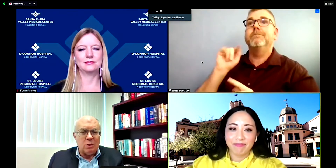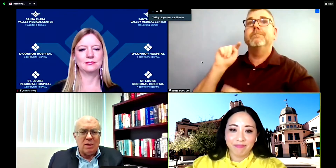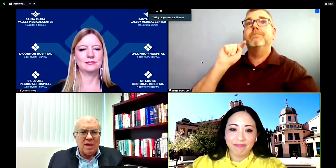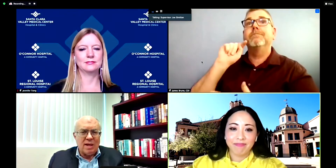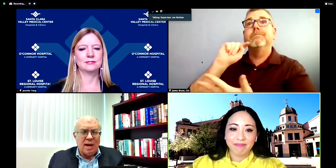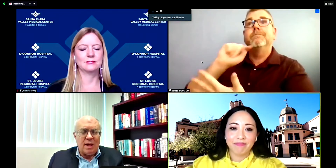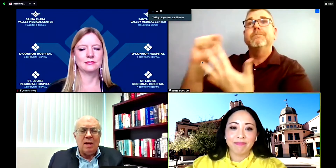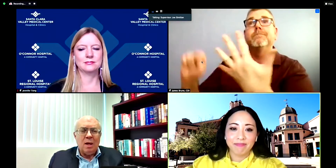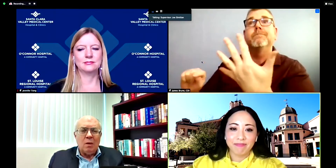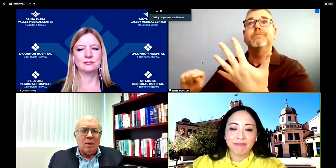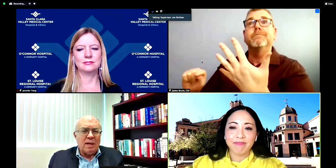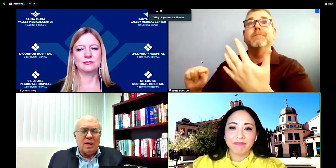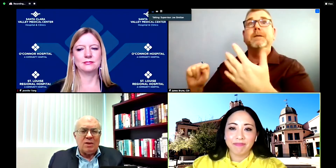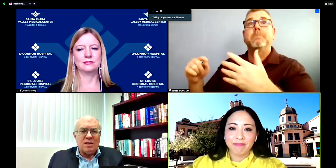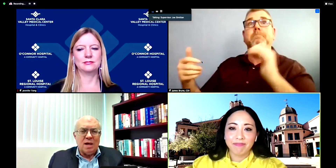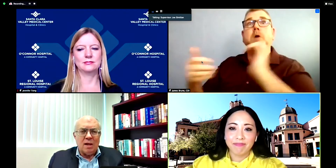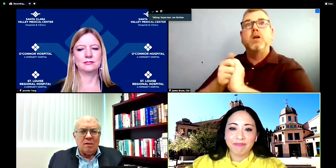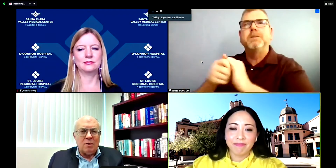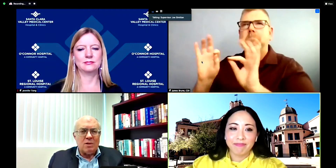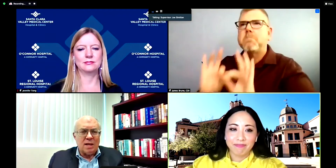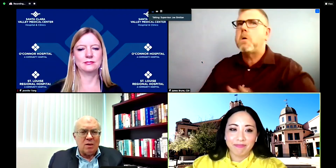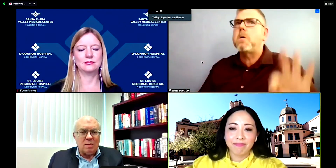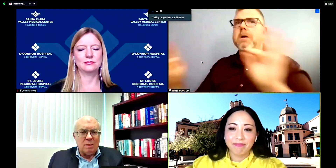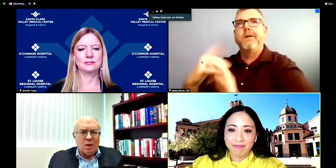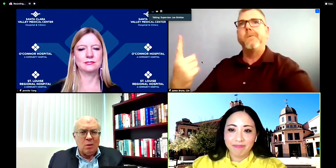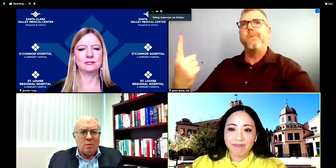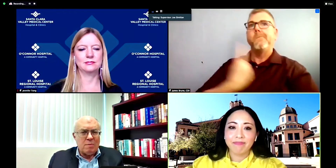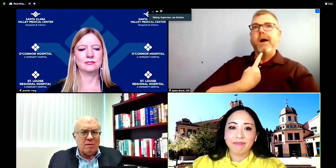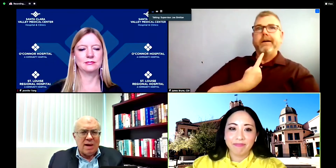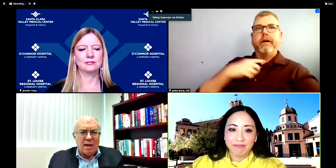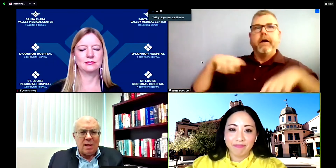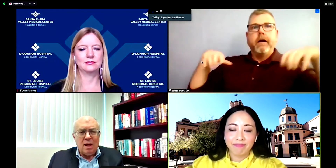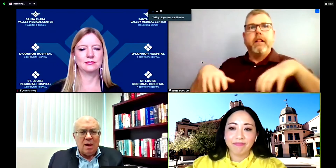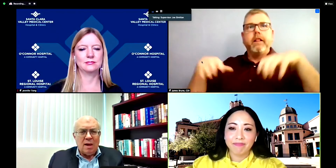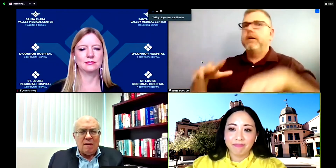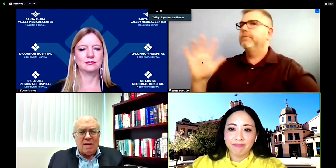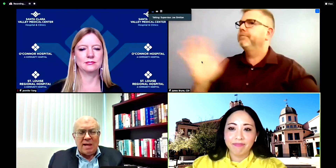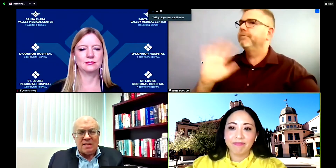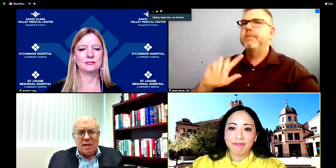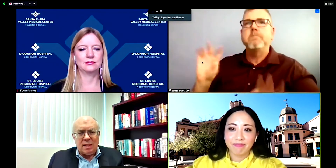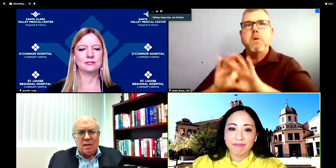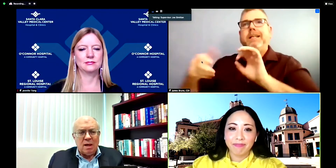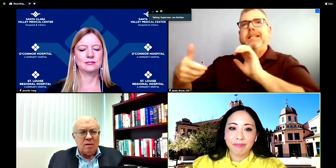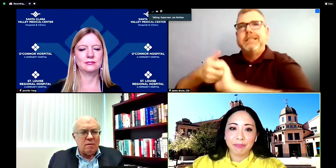do what they can, we can get this done. The folks at El Camino will be providing a vaccine uh the